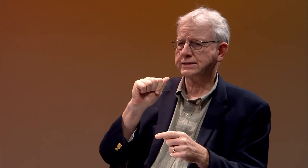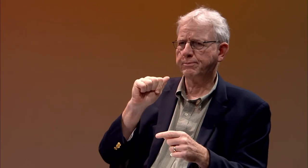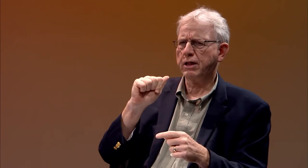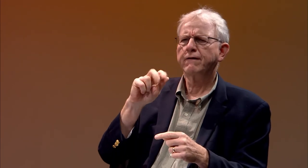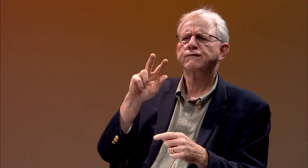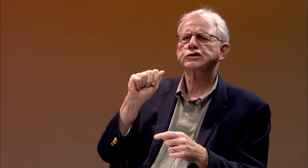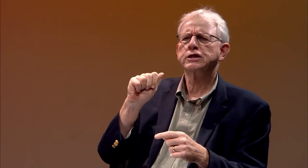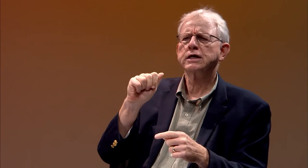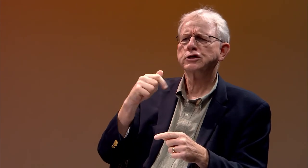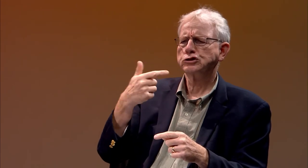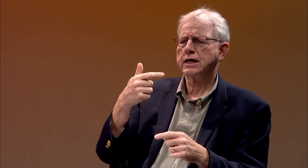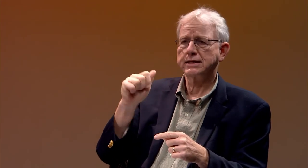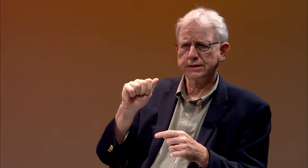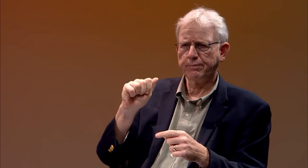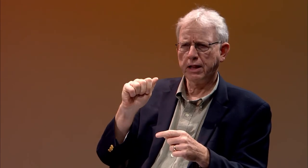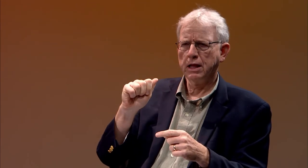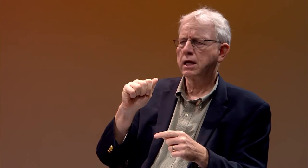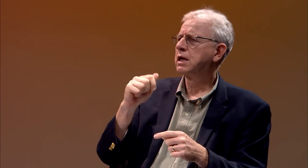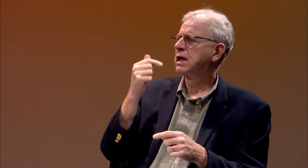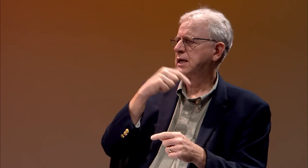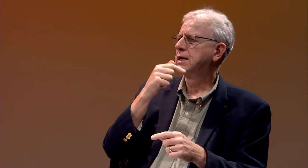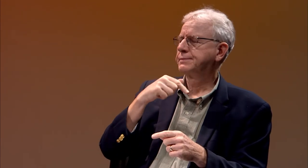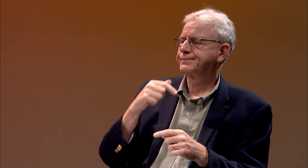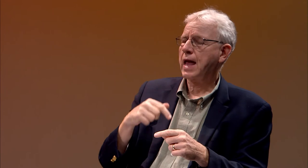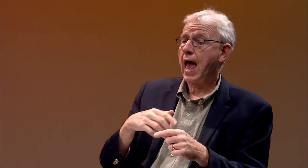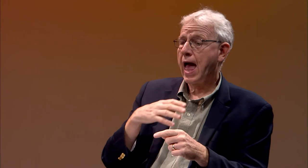We proposed a bill in Virginia last year,